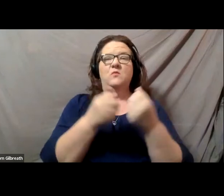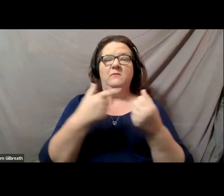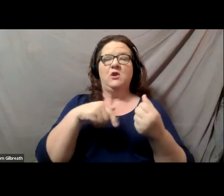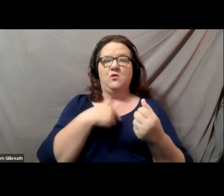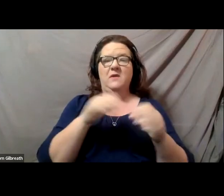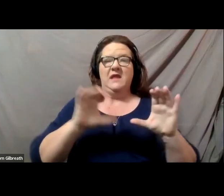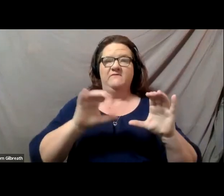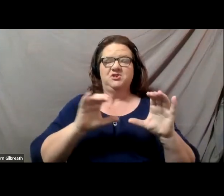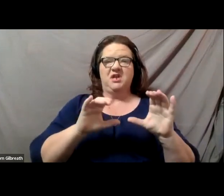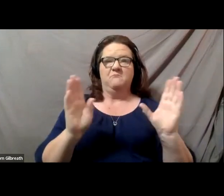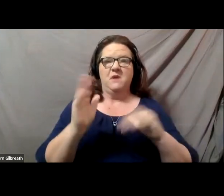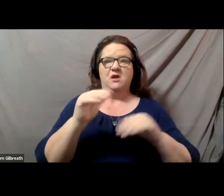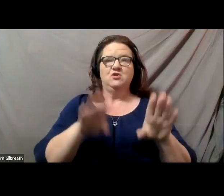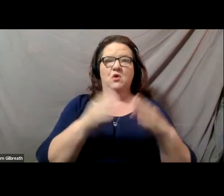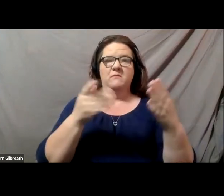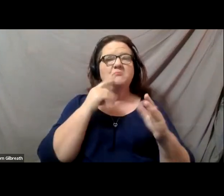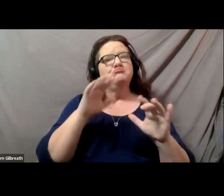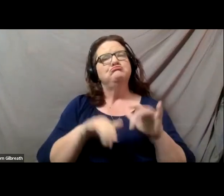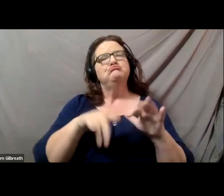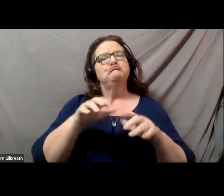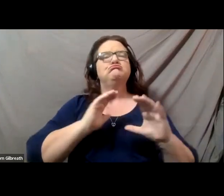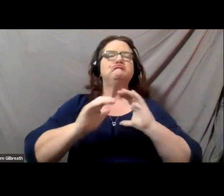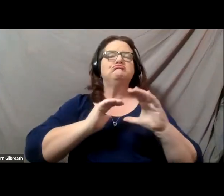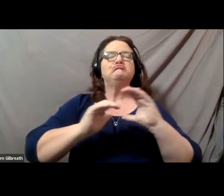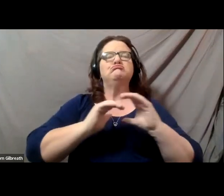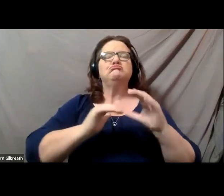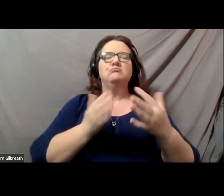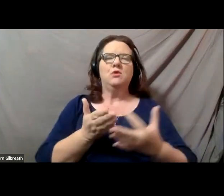so you can participate in a running dialogue through the use of the chat function.